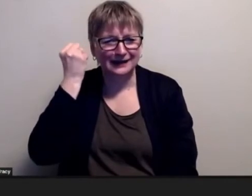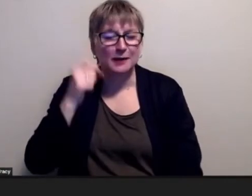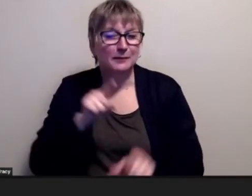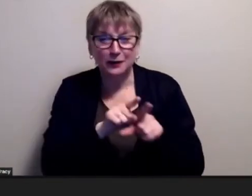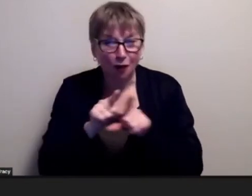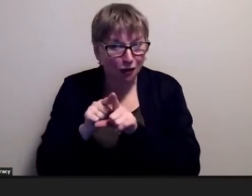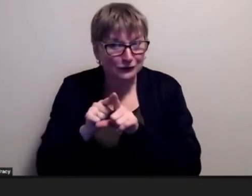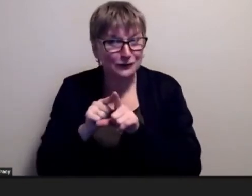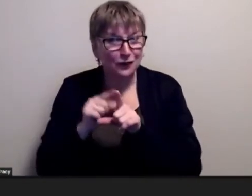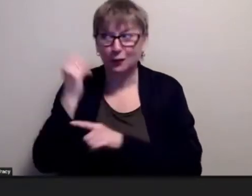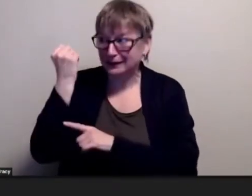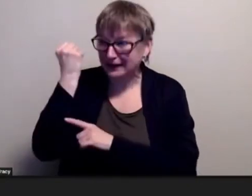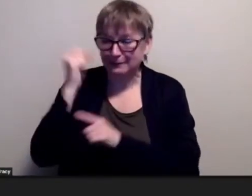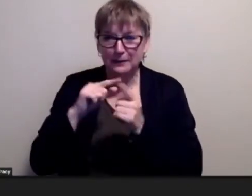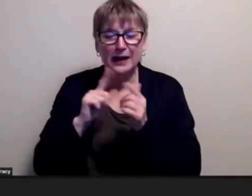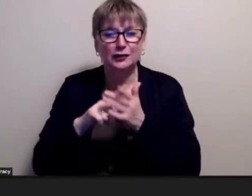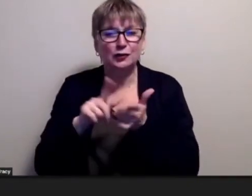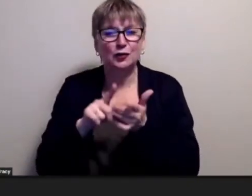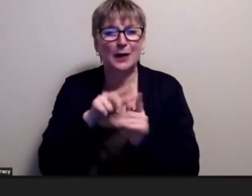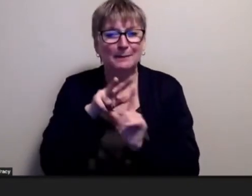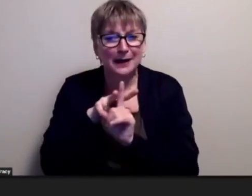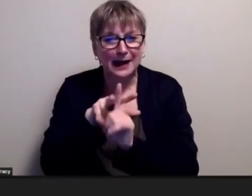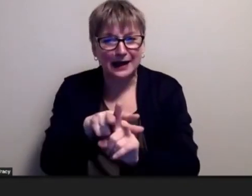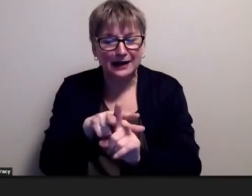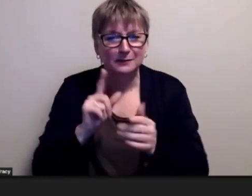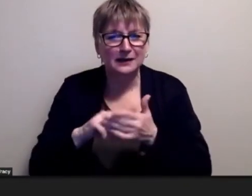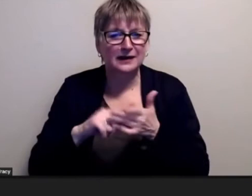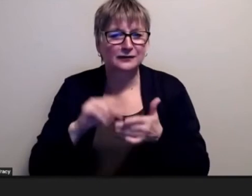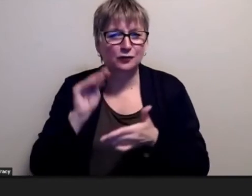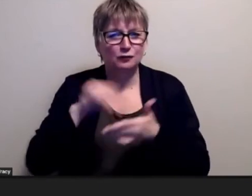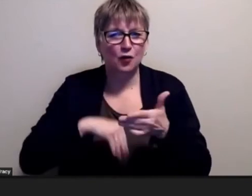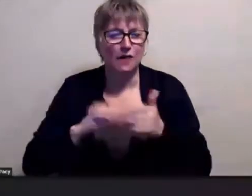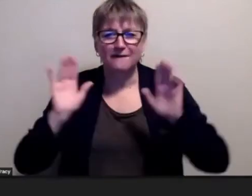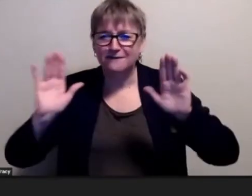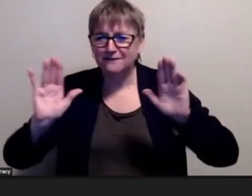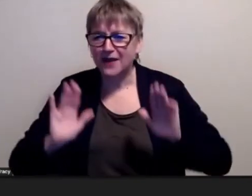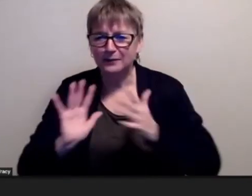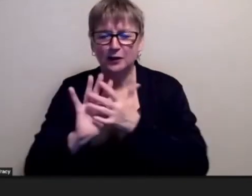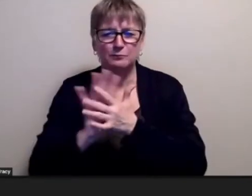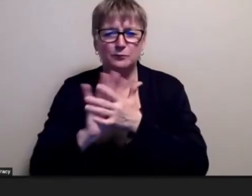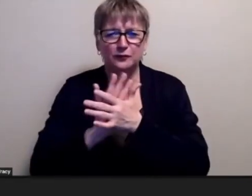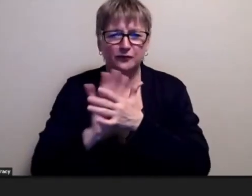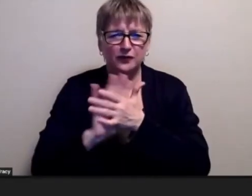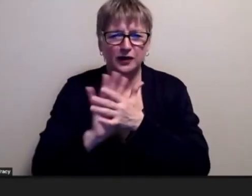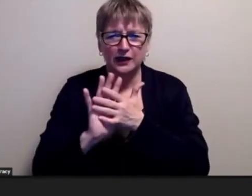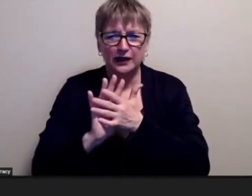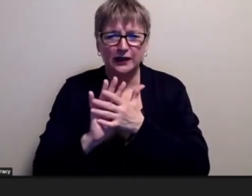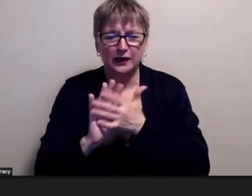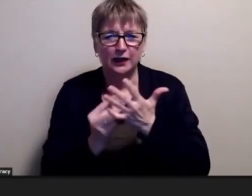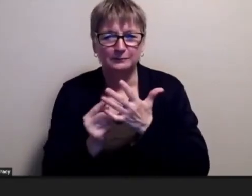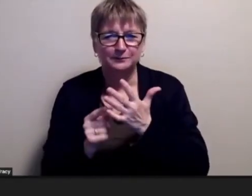because you write these fabulous movie reviews on your development of um of understanding